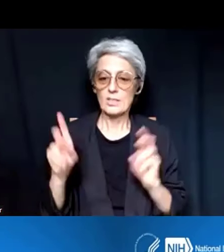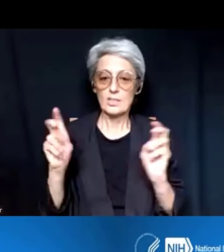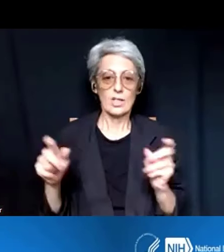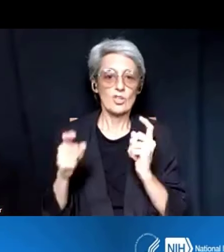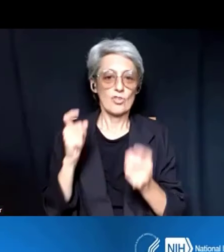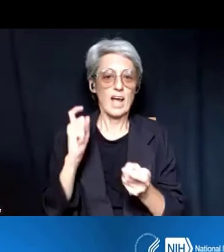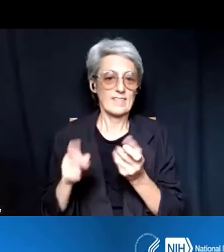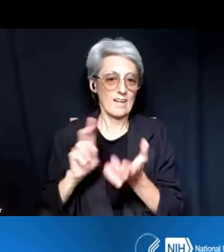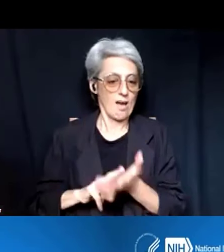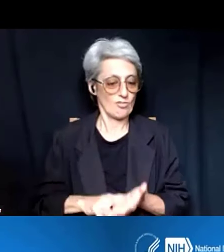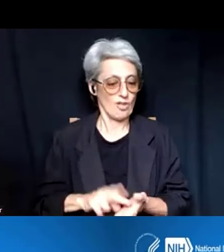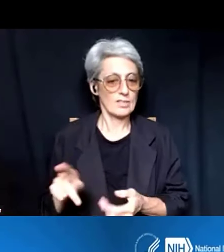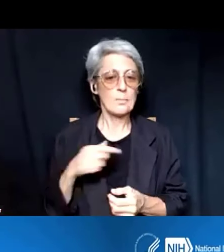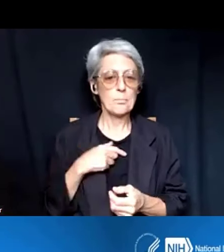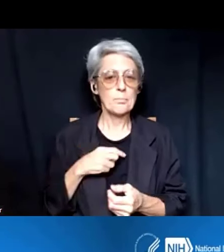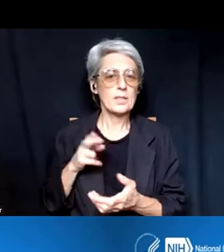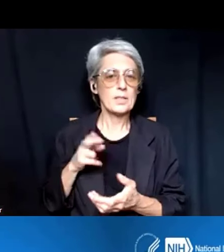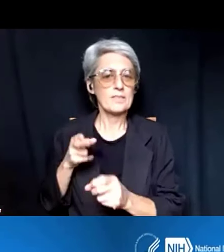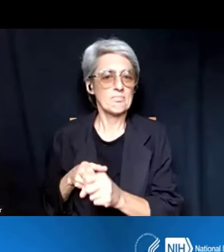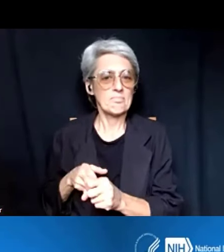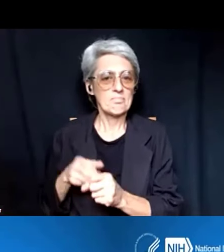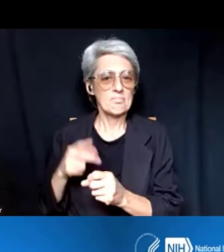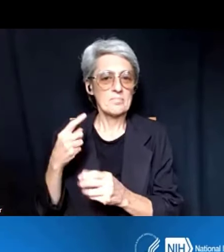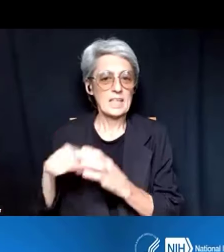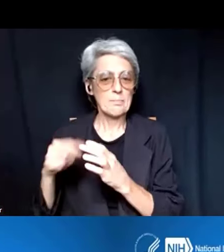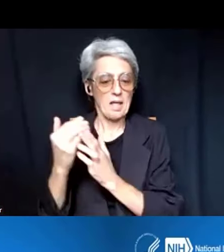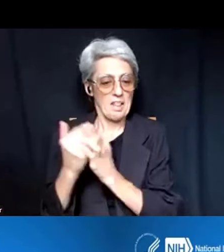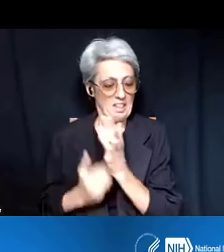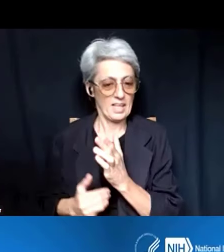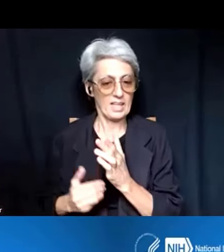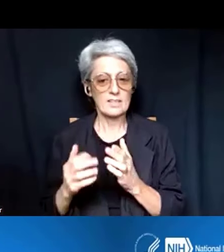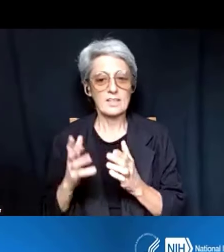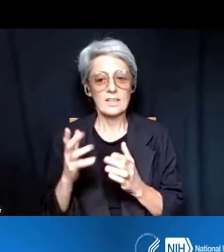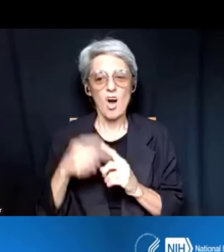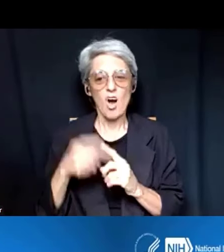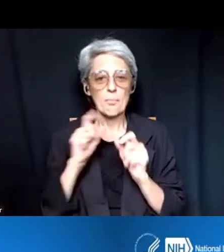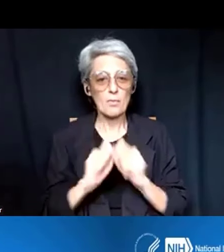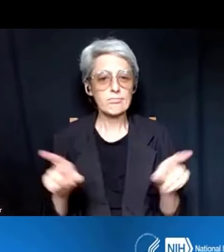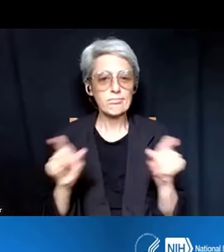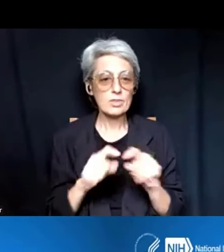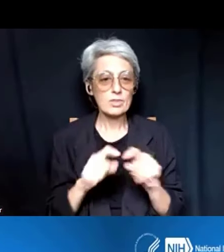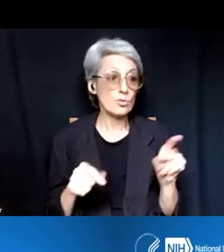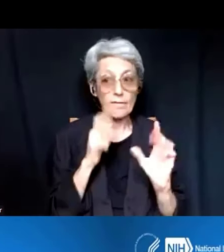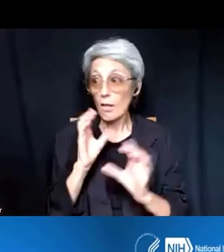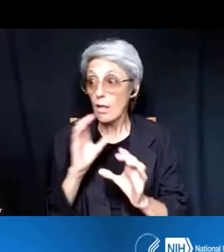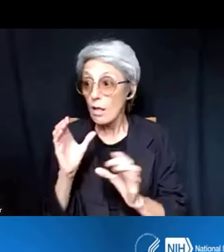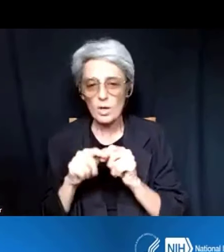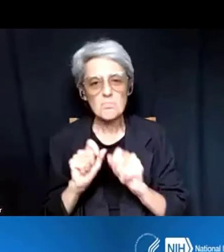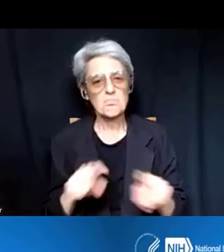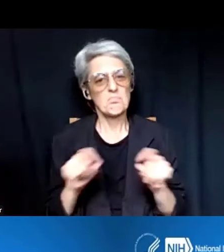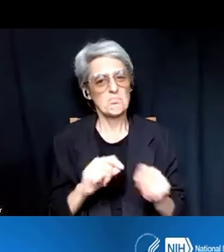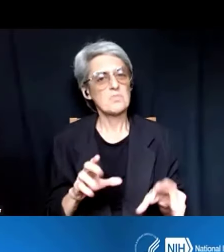so that the information can come to you. You don't have to go and look for it. Dr. Anissa Brown: Thank you. So, if you were signed up,